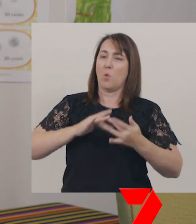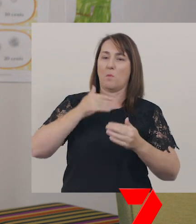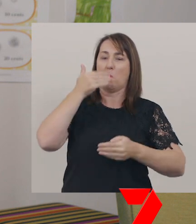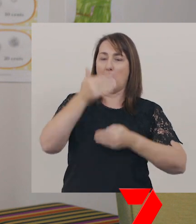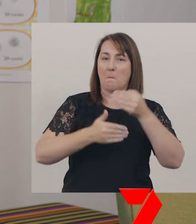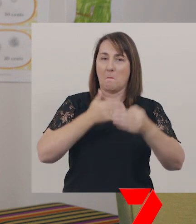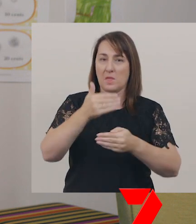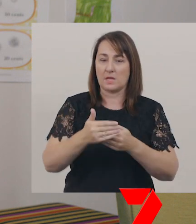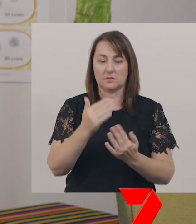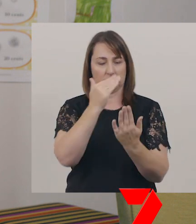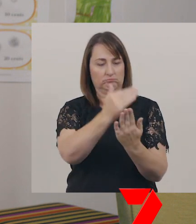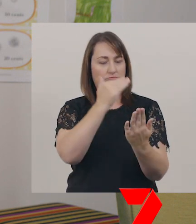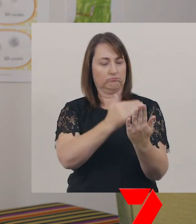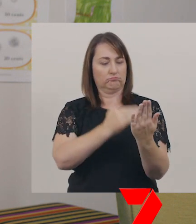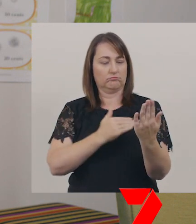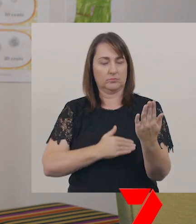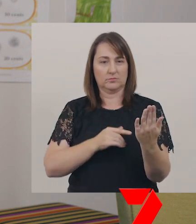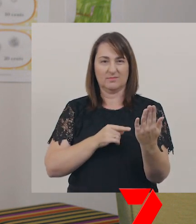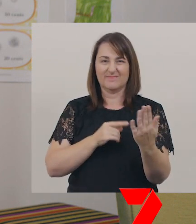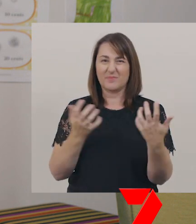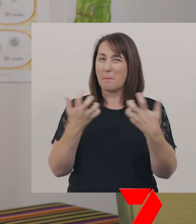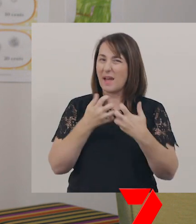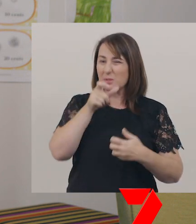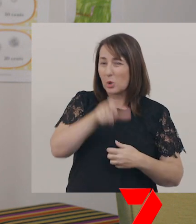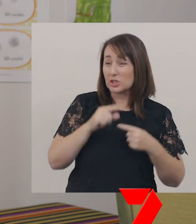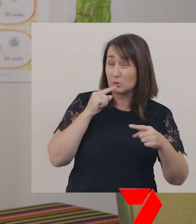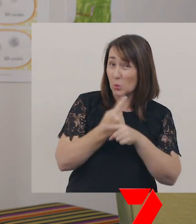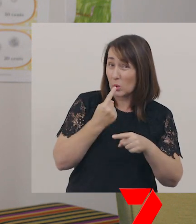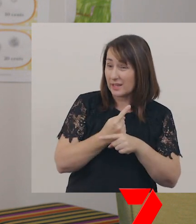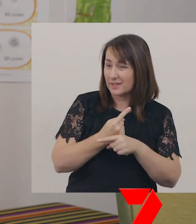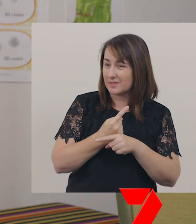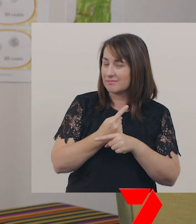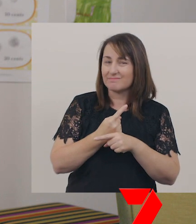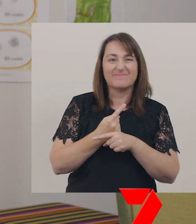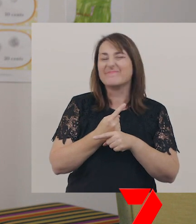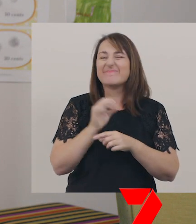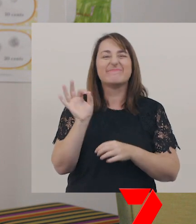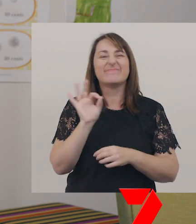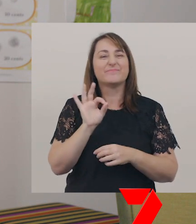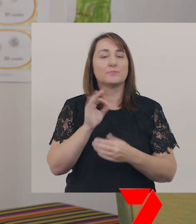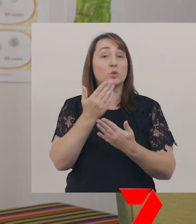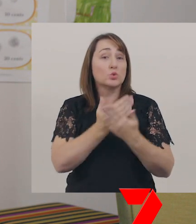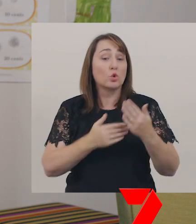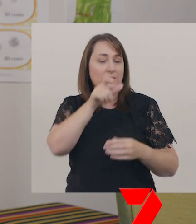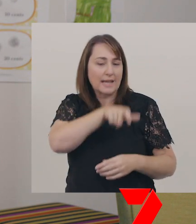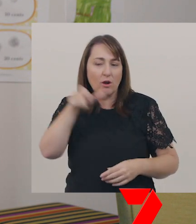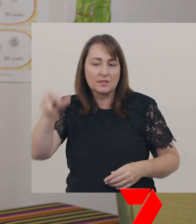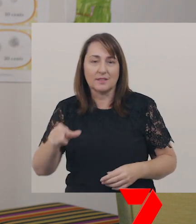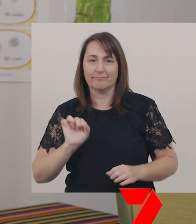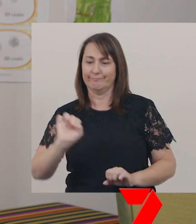and a method, would not be suitable, because characters in stories have their own personalities.